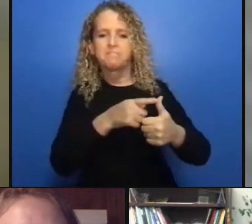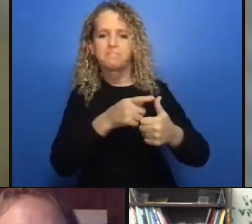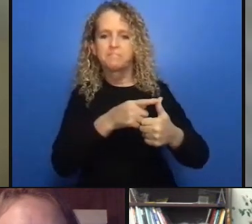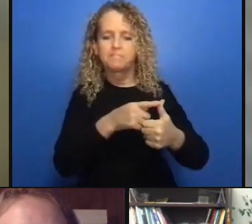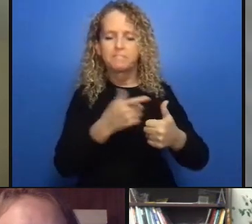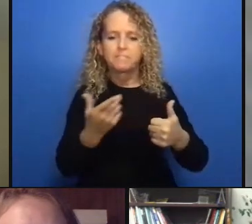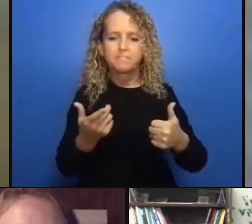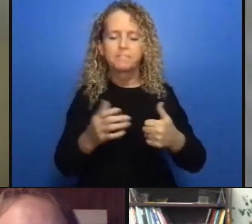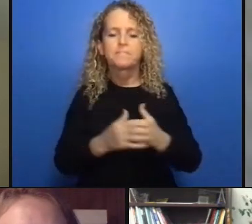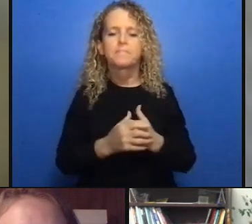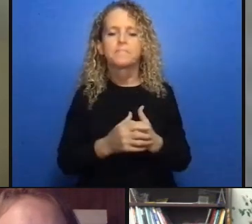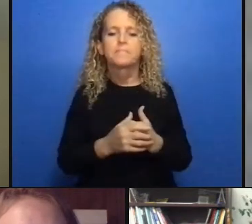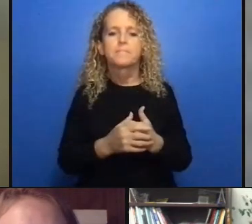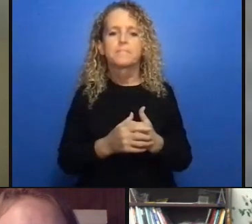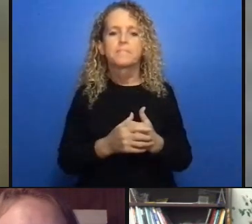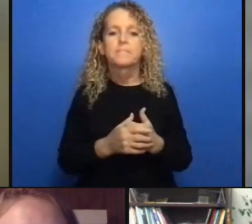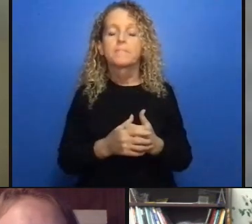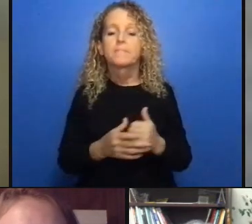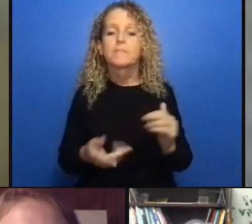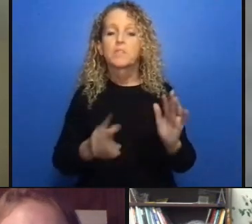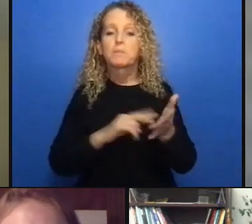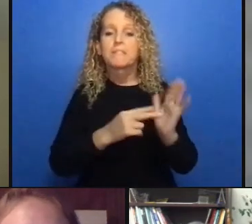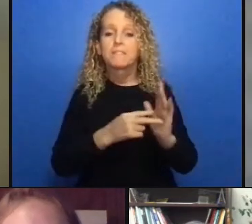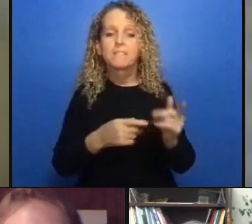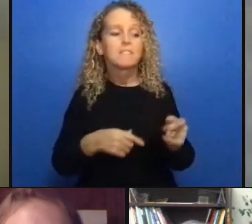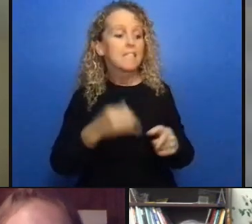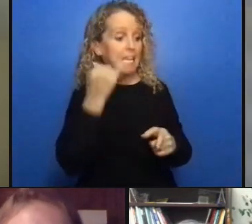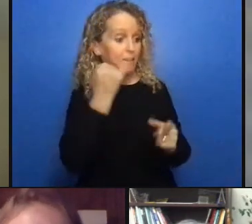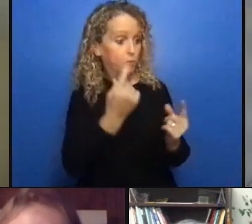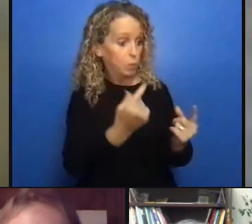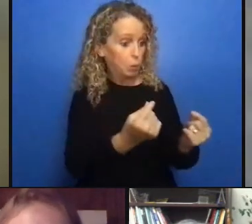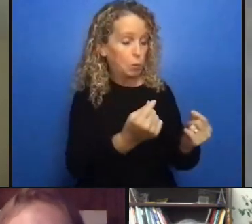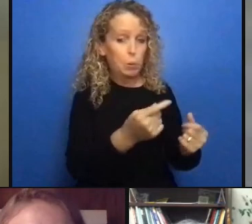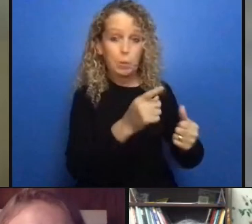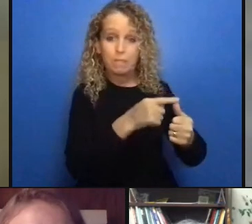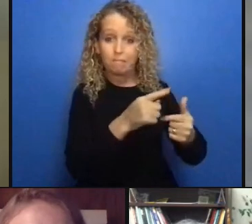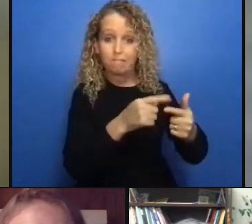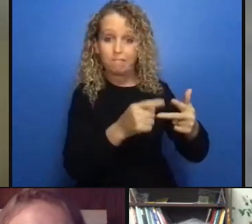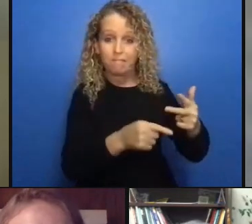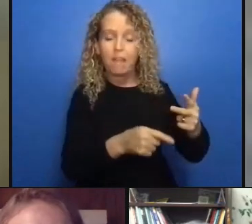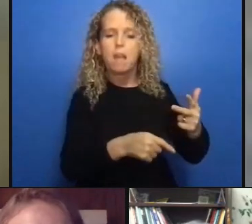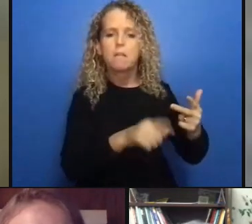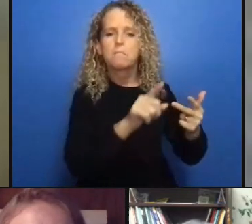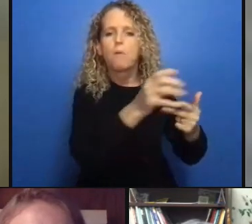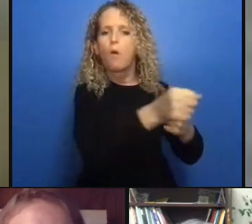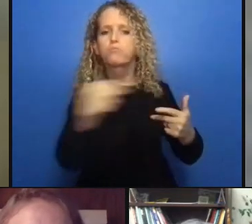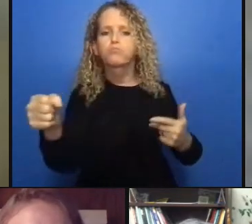our thinking as we develop policy and programs and as we make decisions about what we are going to